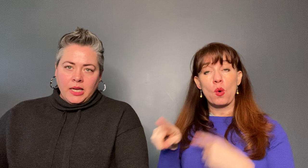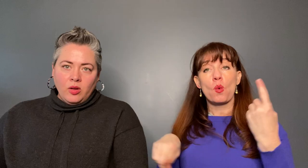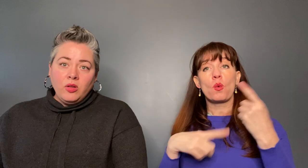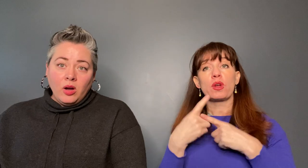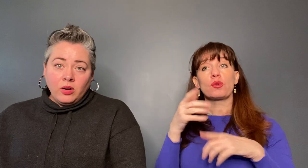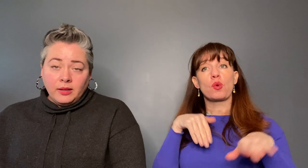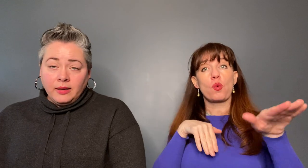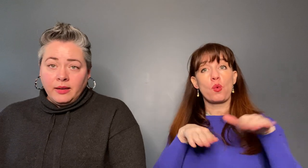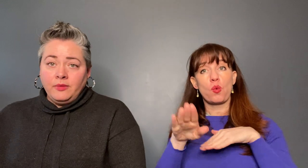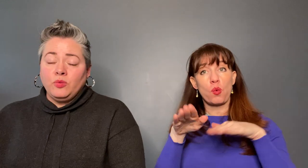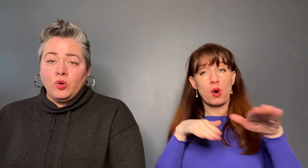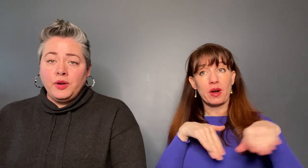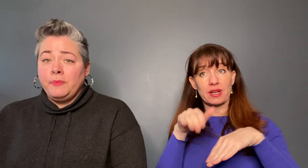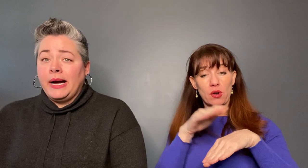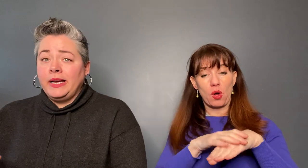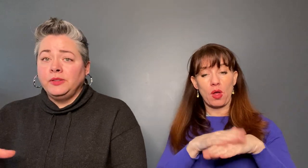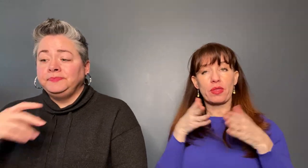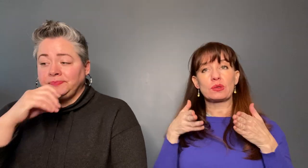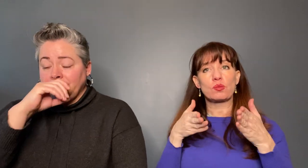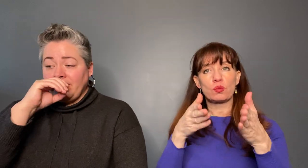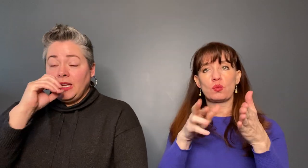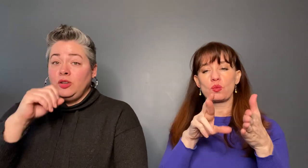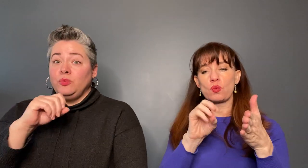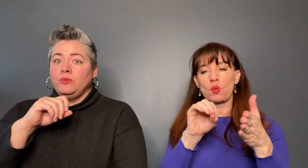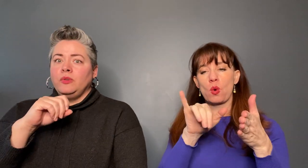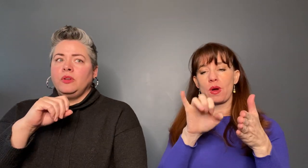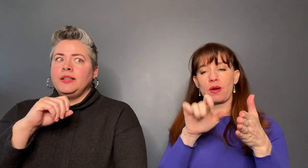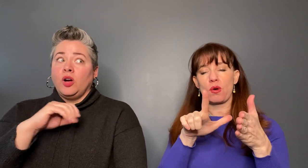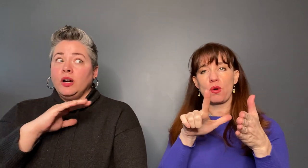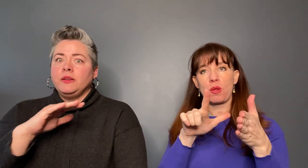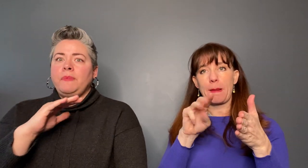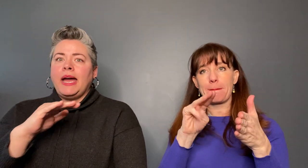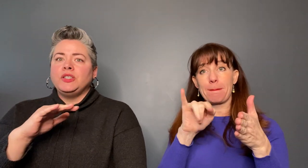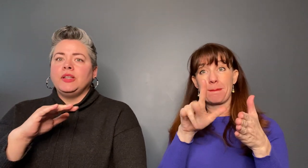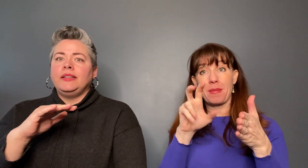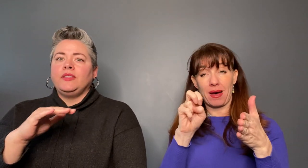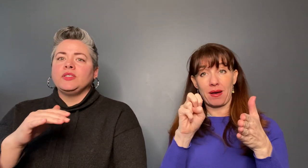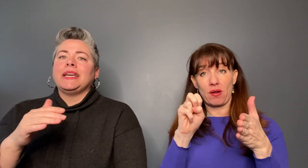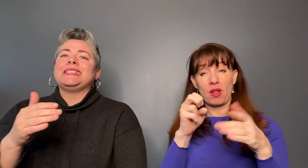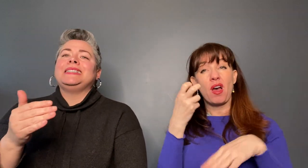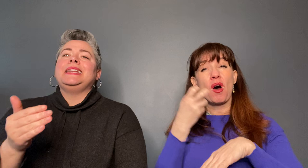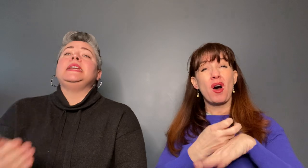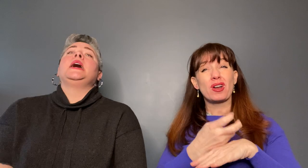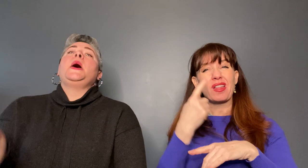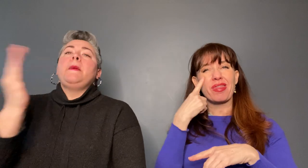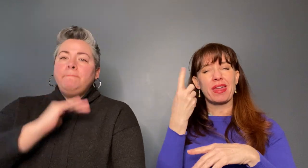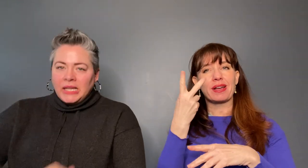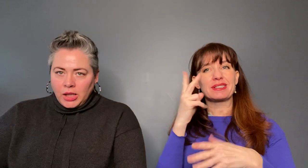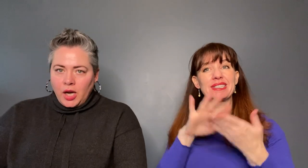along the Royal Mile, it's hard to imagine that there's a city below